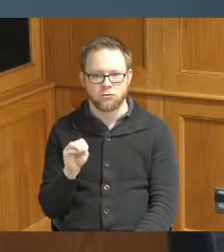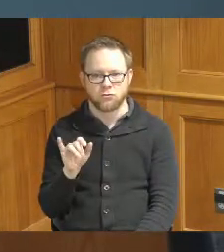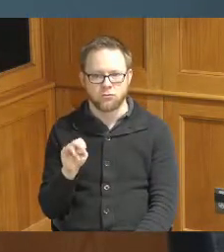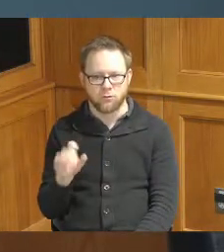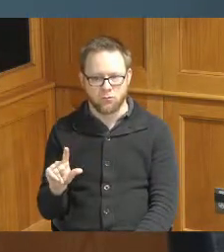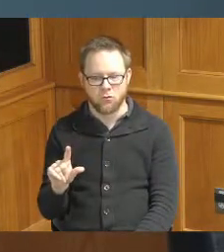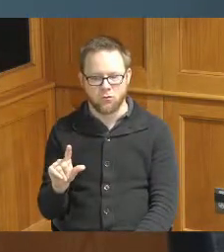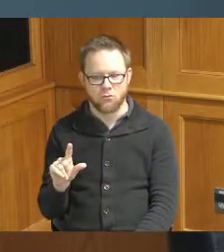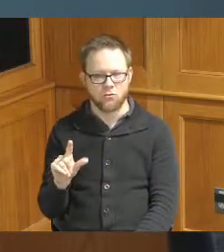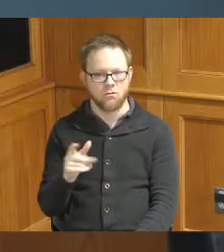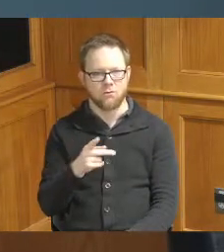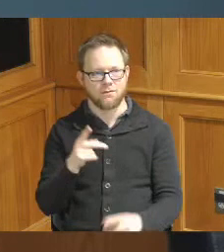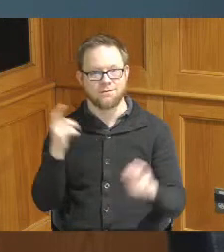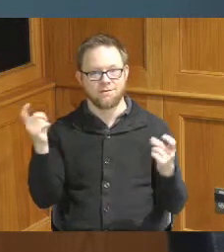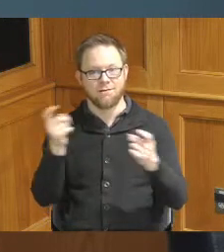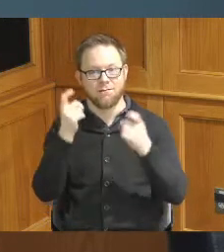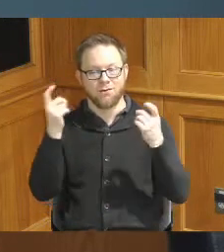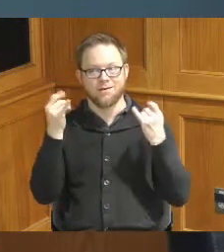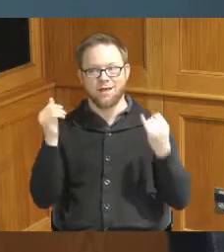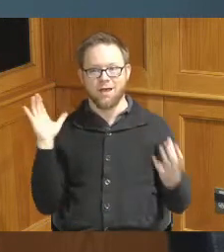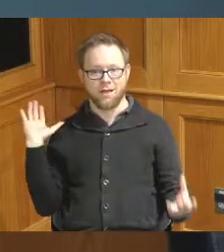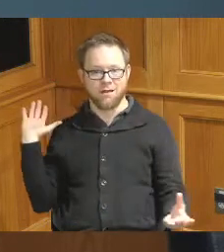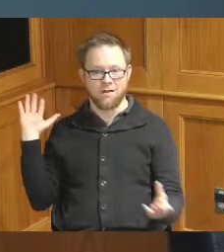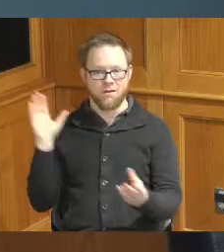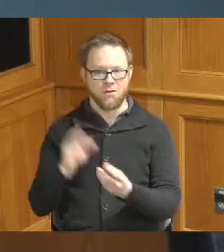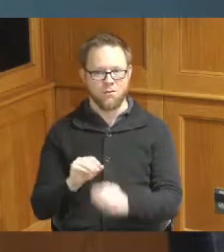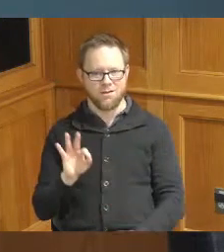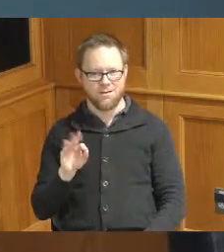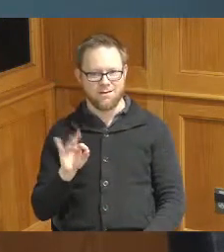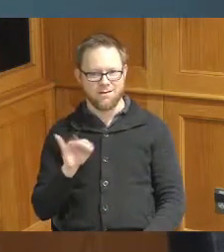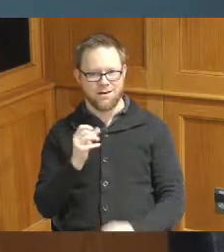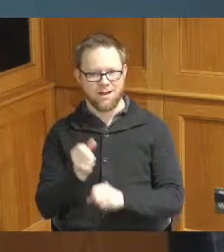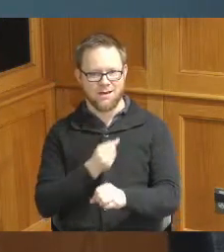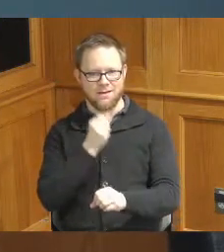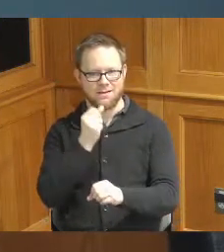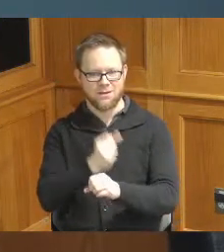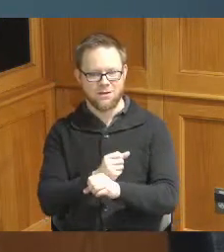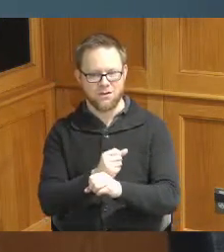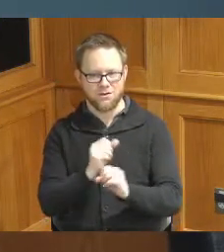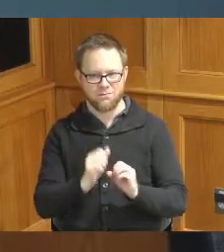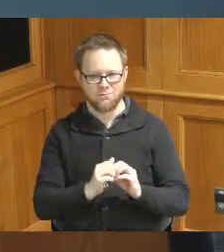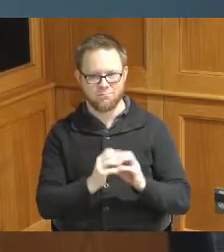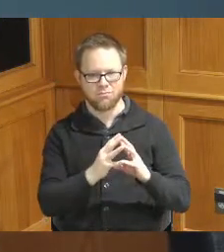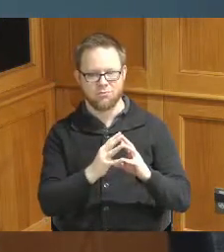are celebrating 90 years so they're celebrating 90 years it was just a great thing and what I love